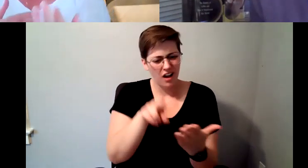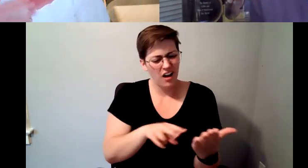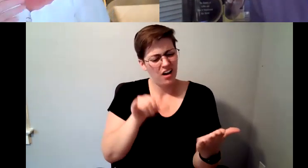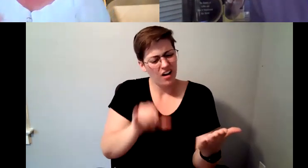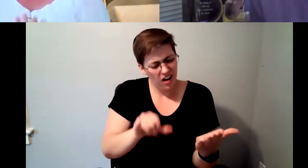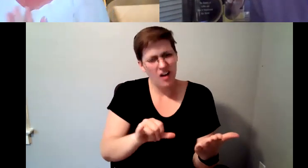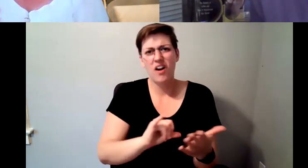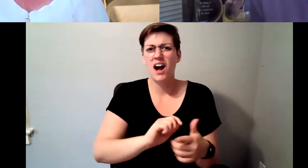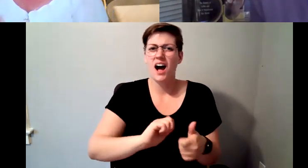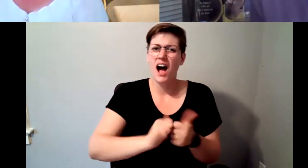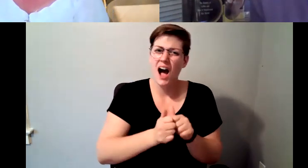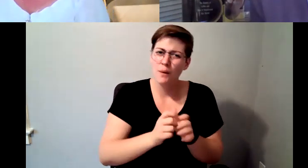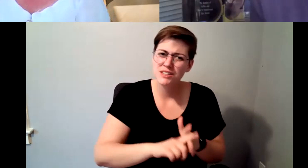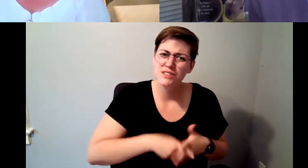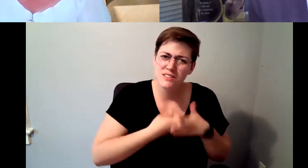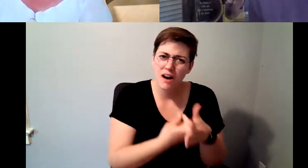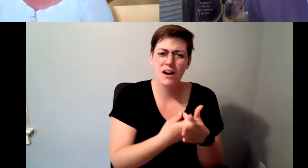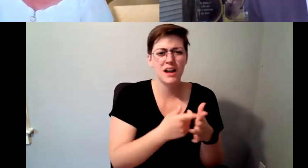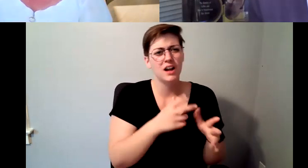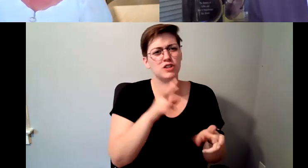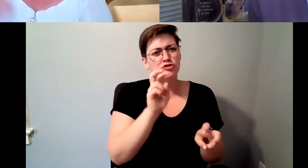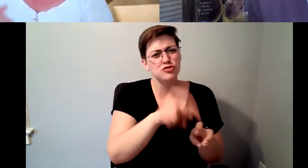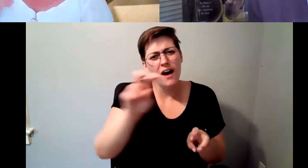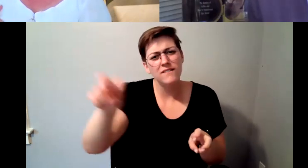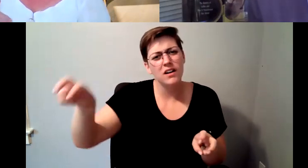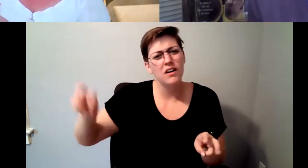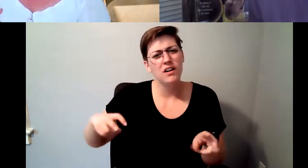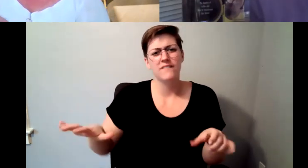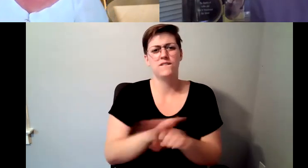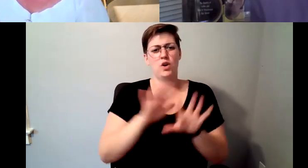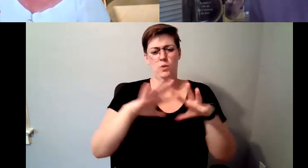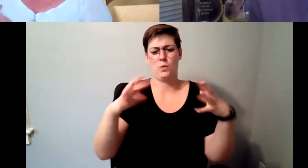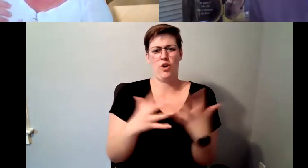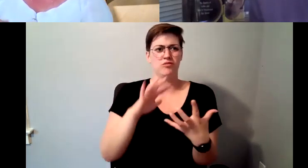how it travel across the globe and how you injected specific.